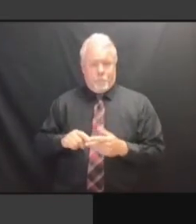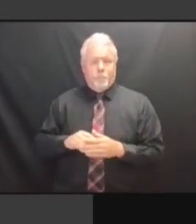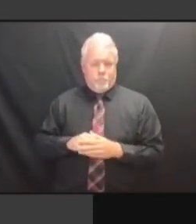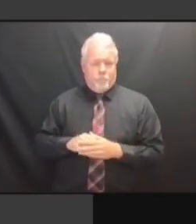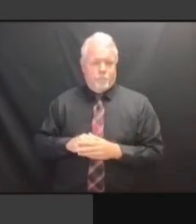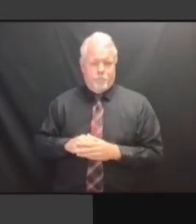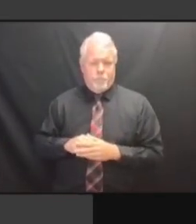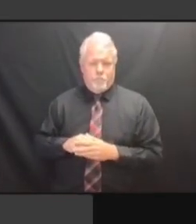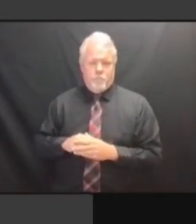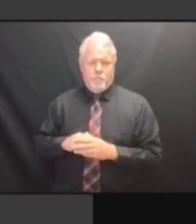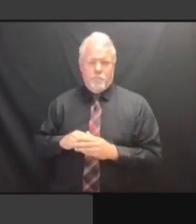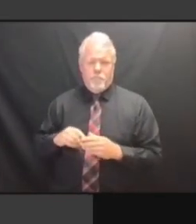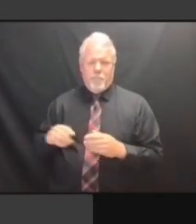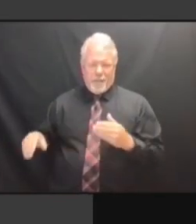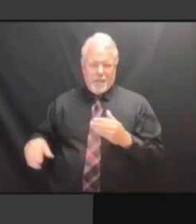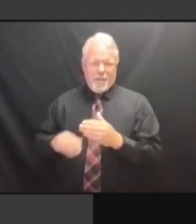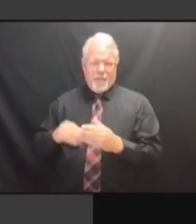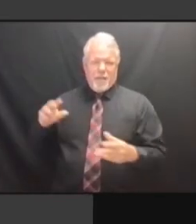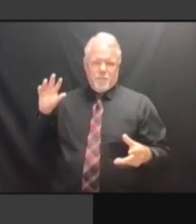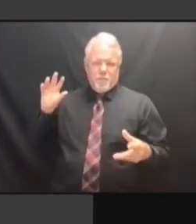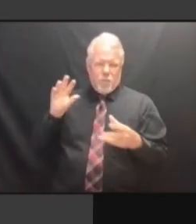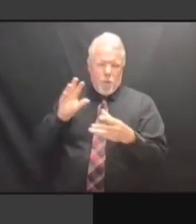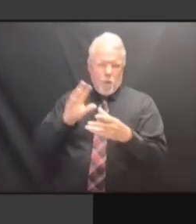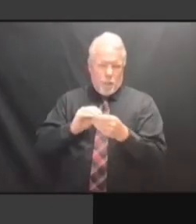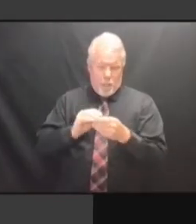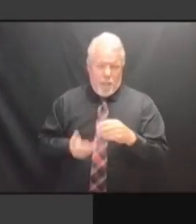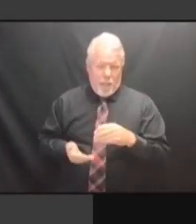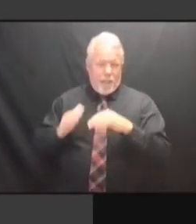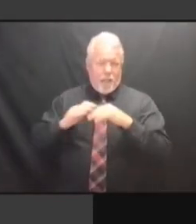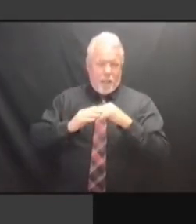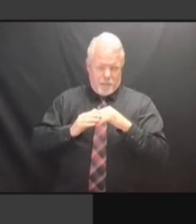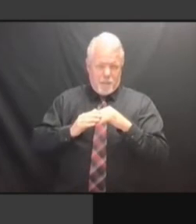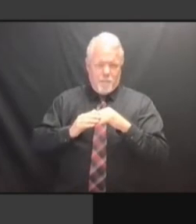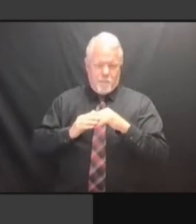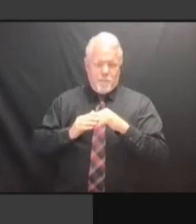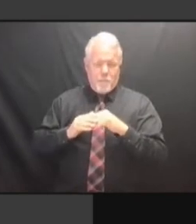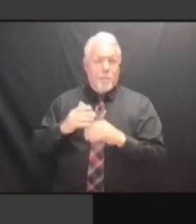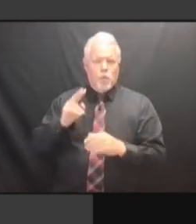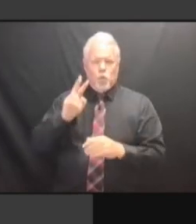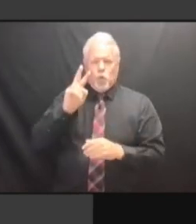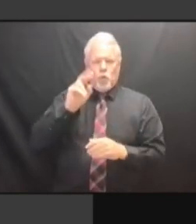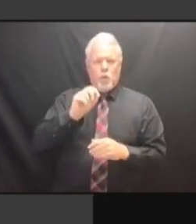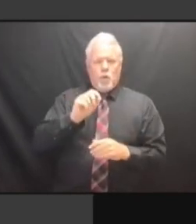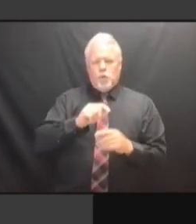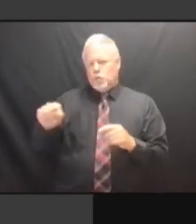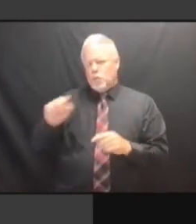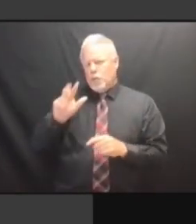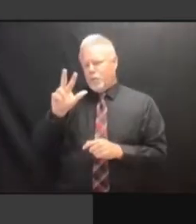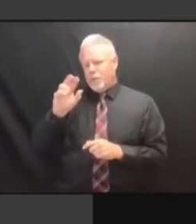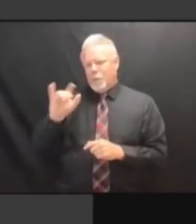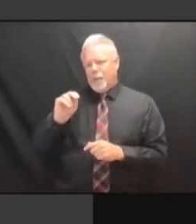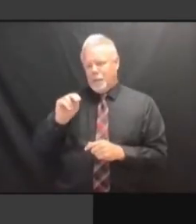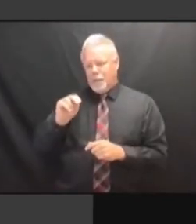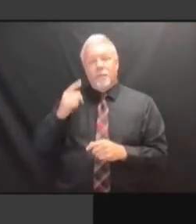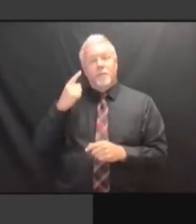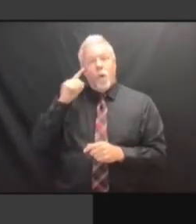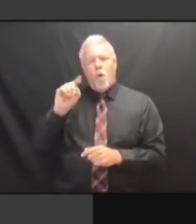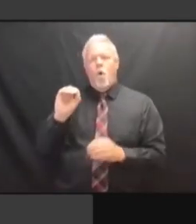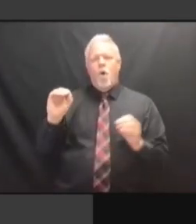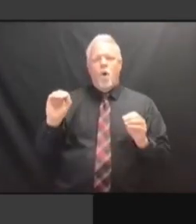BEING THE WORKSTATIONS. BEING THE WORKSTATIONS. THEY BEING THE WORKSTATIONS. THEY HAVE BEING THE WORKSTATIONS. THEY HAVE EXPERIENCED BEING THE WORKSTATIONS. THEY HAVE EXPERIENCED IN BEING THE WORKSTATIONS. THEY HAVE EXPERIENCED IN OTHER THEY HAVE EXPERIENCED IN OTHER THEY HAVE EXPERIENCED IN OTHER PROJECTS THEY HAVE EXPERIENCED IN OTHER PROJECTS SOME THEY HAVE EXPERIENCED IN OTHER PROJECTS SOME DELAYS THEY HAVE EXPERIENCED IN OTHER PROJECTS SOME DELAYS IN THEY HAVE EXPERIENCED IN OTHER PROJECTS SOME DELAYS IN GETTING PROJECTS SOME DELAYS IN GETTING PROJECTS SOME DELAYS IN GETTING THOSE PROJECTS SOME DELAYS IN GETTING THOSE BUT PROJECTS SOME DELAYS IN GETTING THOSE BUT THEY PROJECTS SOME DELAYS IN GETTING THOSE BUT THEY DON'T PROJECTS SOME DELAYS IN GETTING THOSE BUT THEY DON'T KNOW PROJECTS SOME DELAYS IN GETTING THOSE BUT THEY DON'T KNOW HOW THOSE BUT THEY DON'T KNOW HOW THOSE BUT THEY DON'T KNOW HOW THAT'S THOSE BUT THEY DON'T KNOW HOW THAT'S GOING THOSE BUT THEY DON'T KNOW HOW THAT'S GOING TO THOSE BUT THEY DON'T KNOW HOW THAT'S GOING TO IMPACT THOSE BUT THEY DON'T KNOW HOW THAT'S GOING TO IMPACT THEM THOSE BUT THEY DON'T KNOW HOW THAT'S GOING TO IMPACT THEM AT THAT'S GOING TO IMPACT THEM AT THAT'S GOING TO IMPACT THEM AT THIS